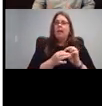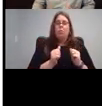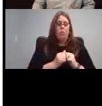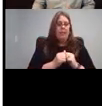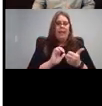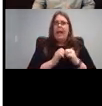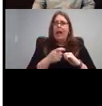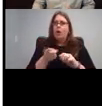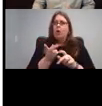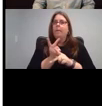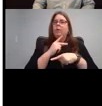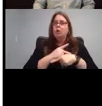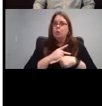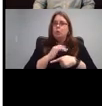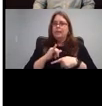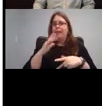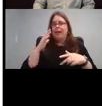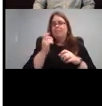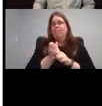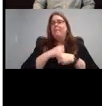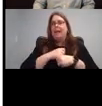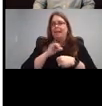produce the sound. So for example, when you make the sound